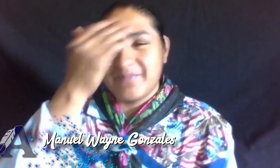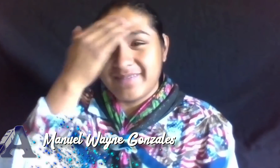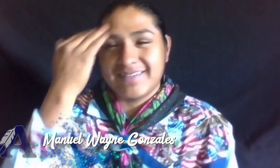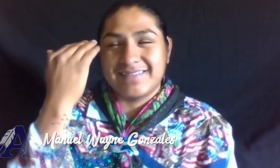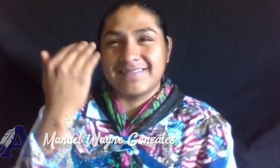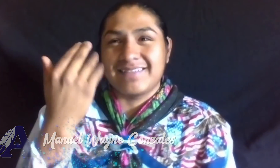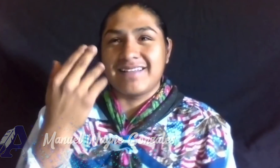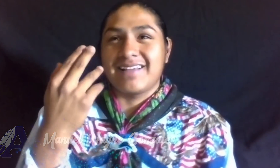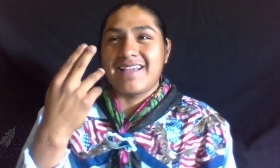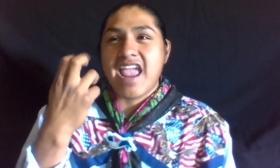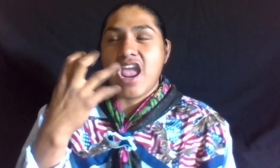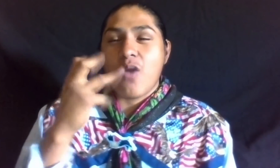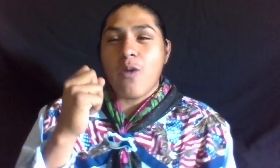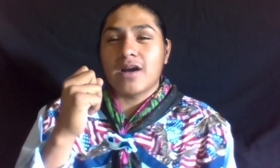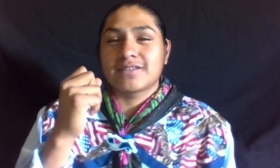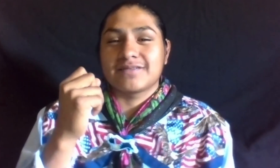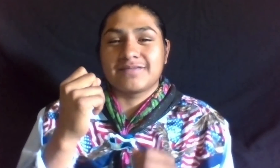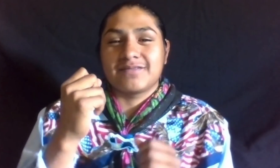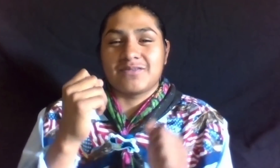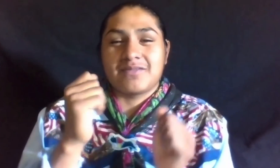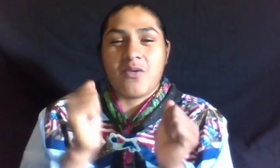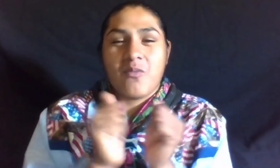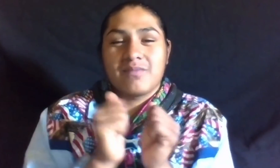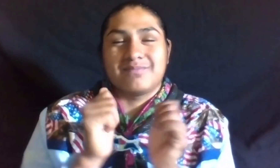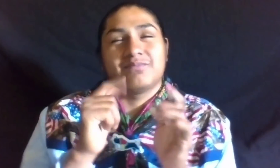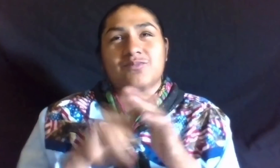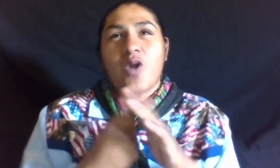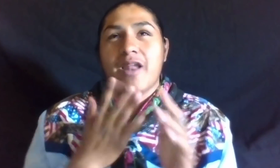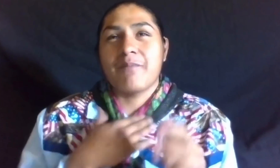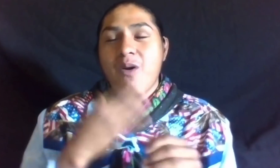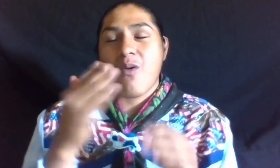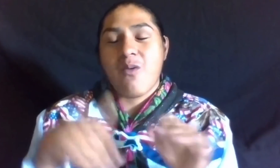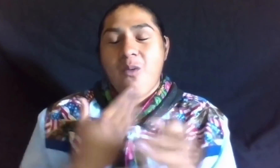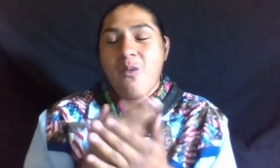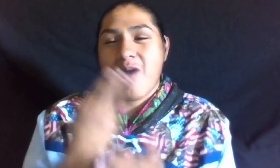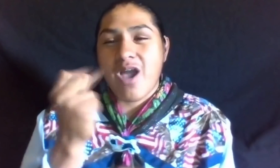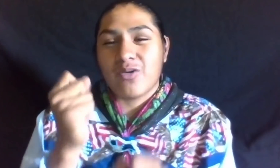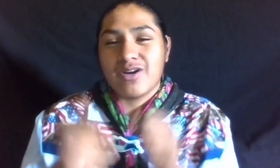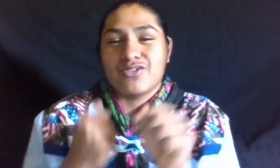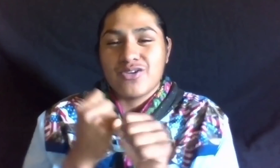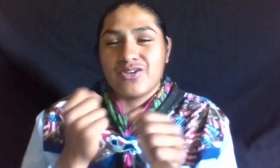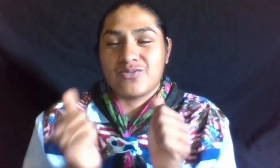BECAUSE HE'S BEEN AROUND EVER SINCE I WAS A FRESHMAN IN HIGH SCHOOL UP UNTIL MY SENIOR YEAR.